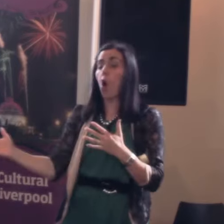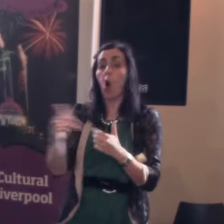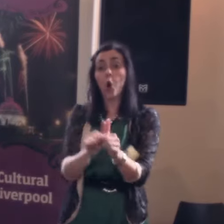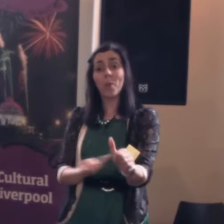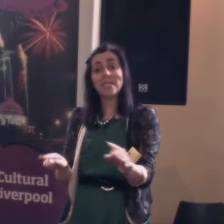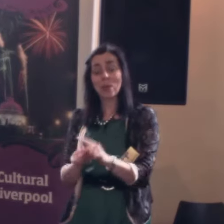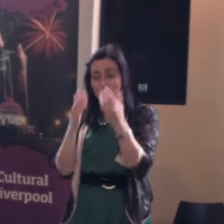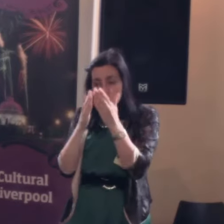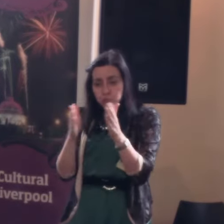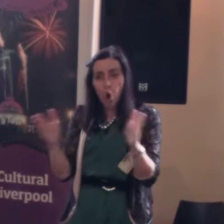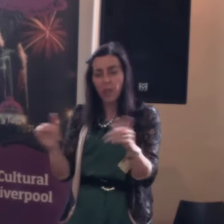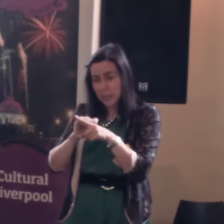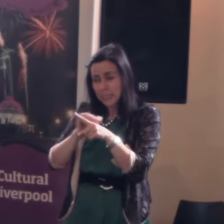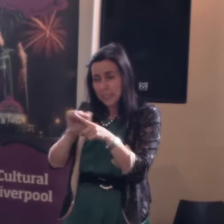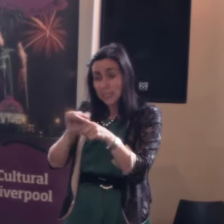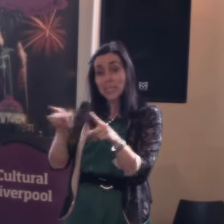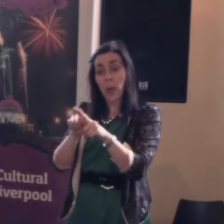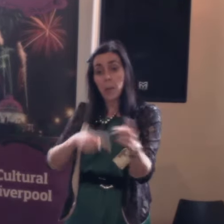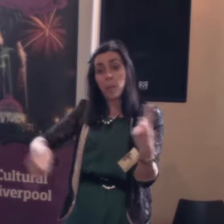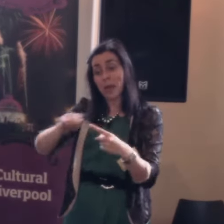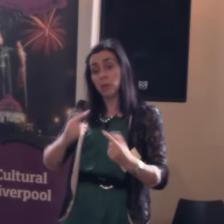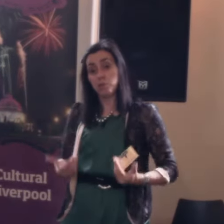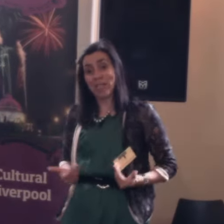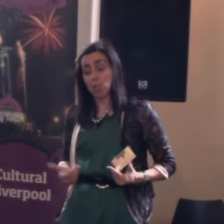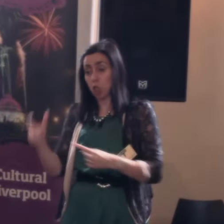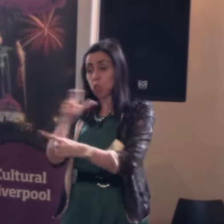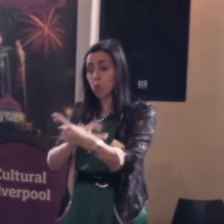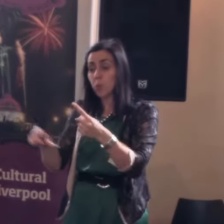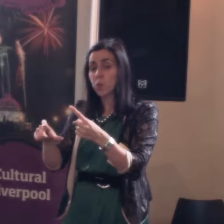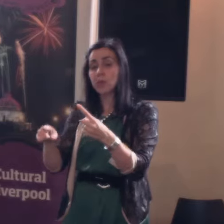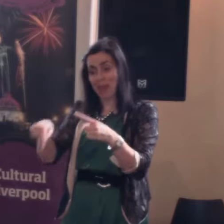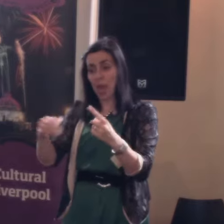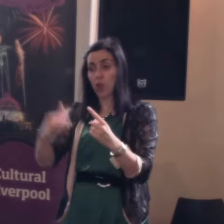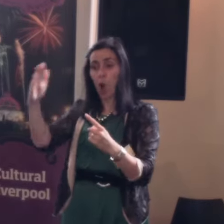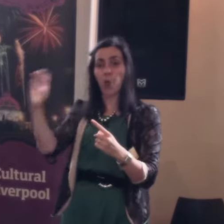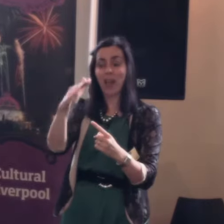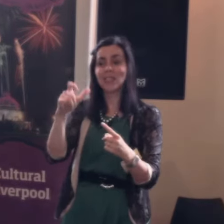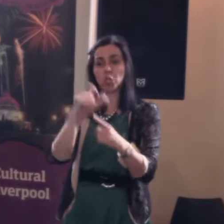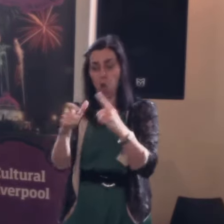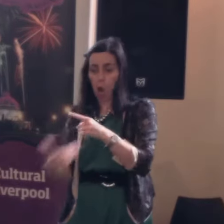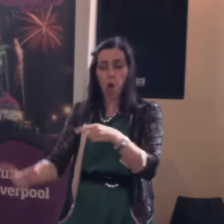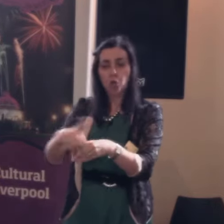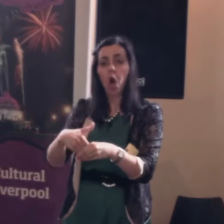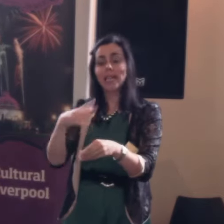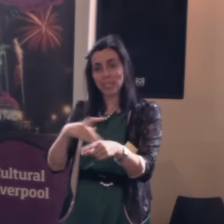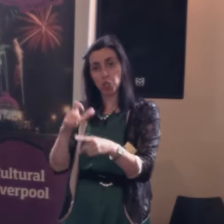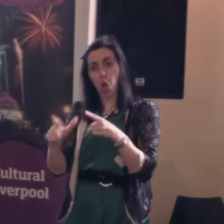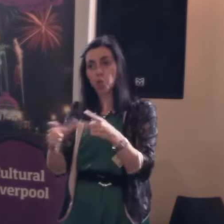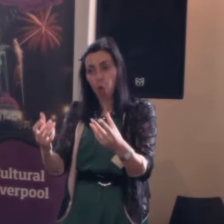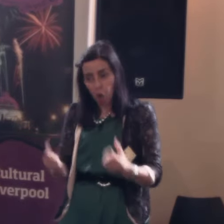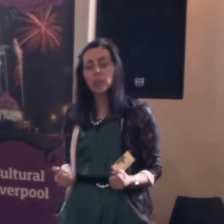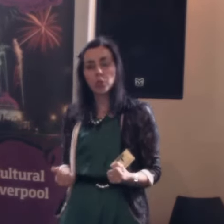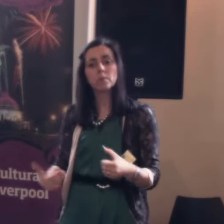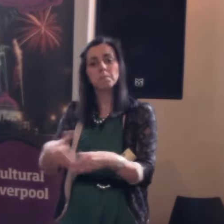So we need to broaden that out and we need to bring the business community in the North West into DaDa and get DaDa to the business community